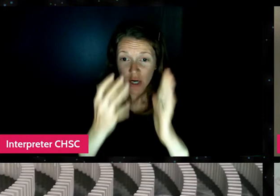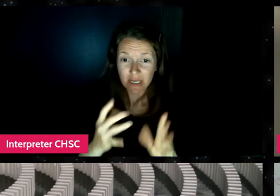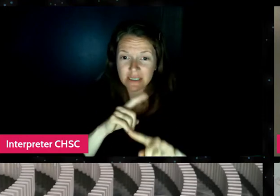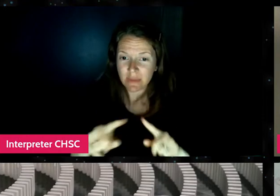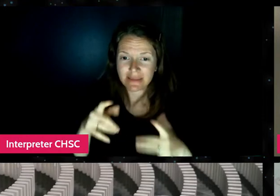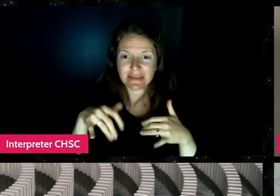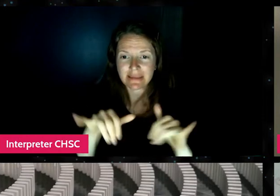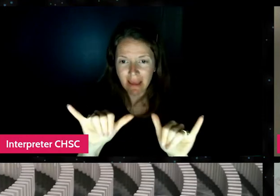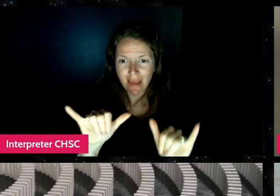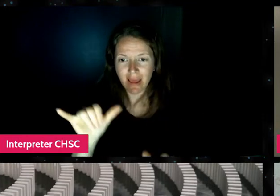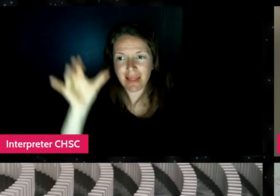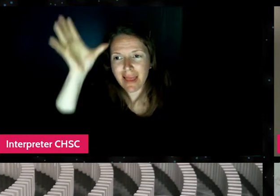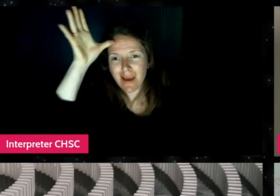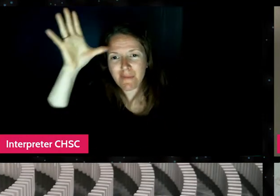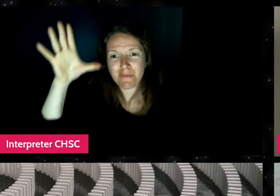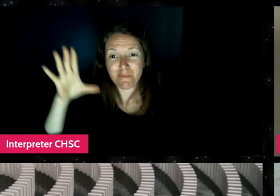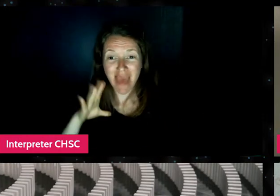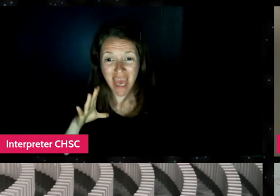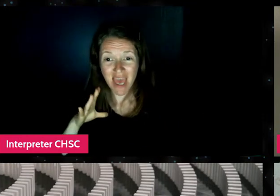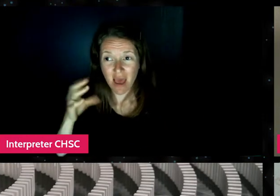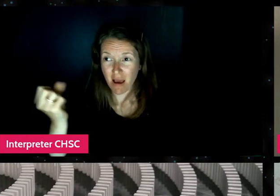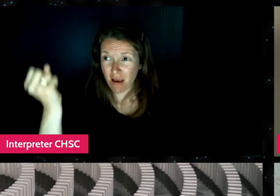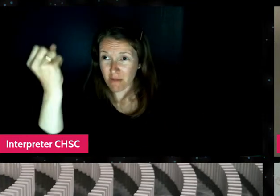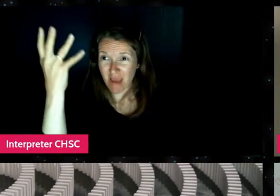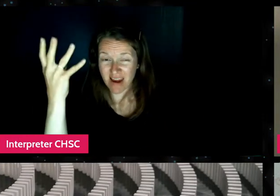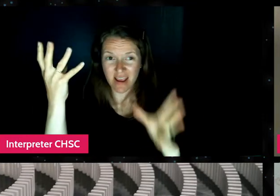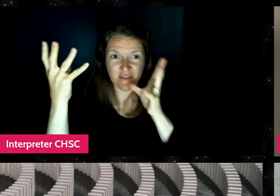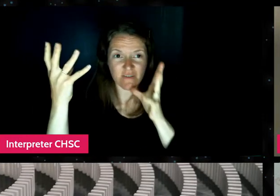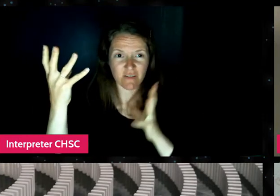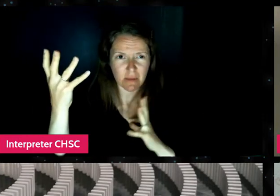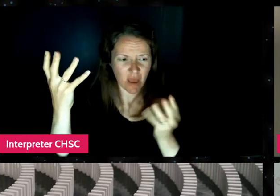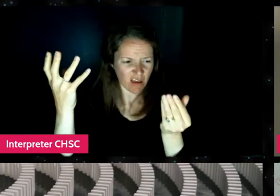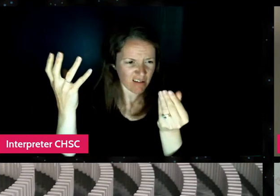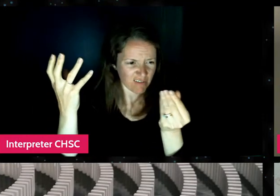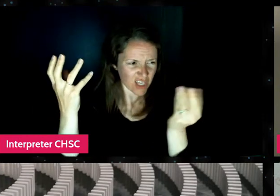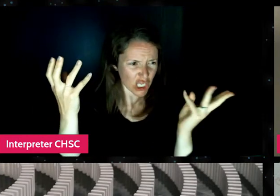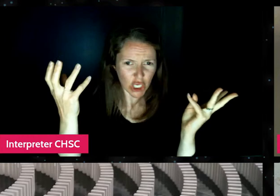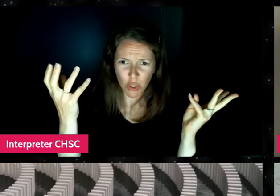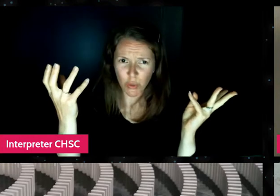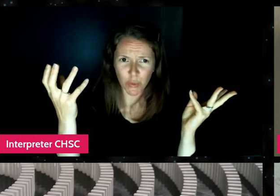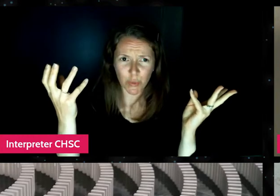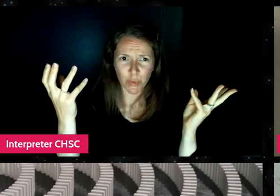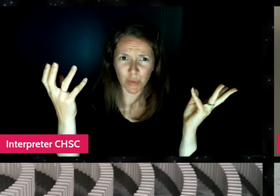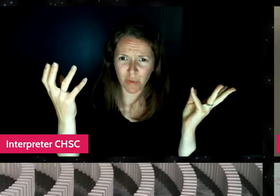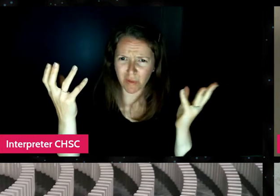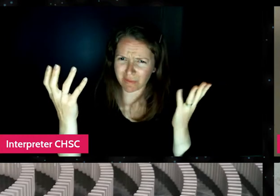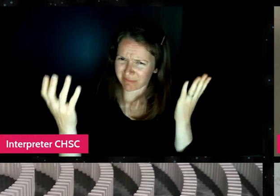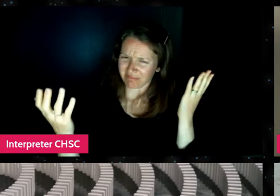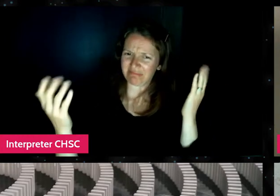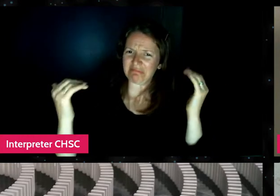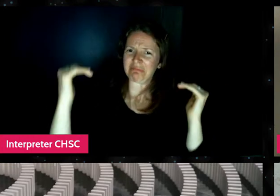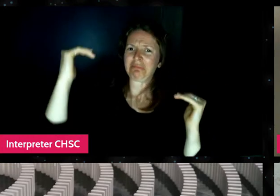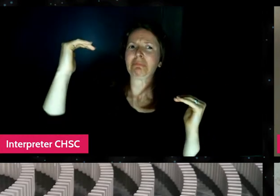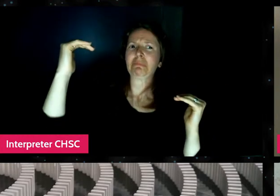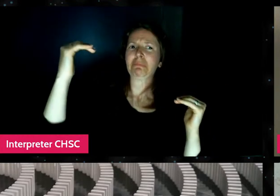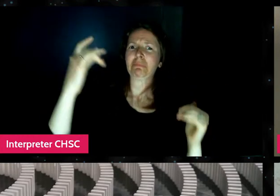the male to female ratio is staggering. And not only was Lily